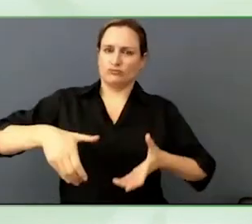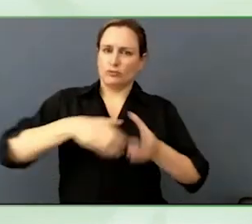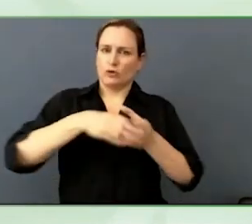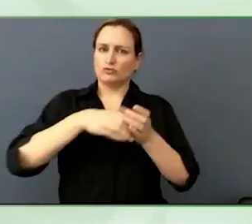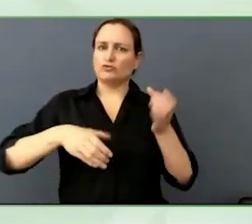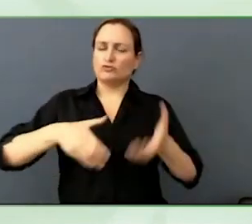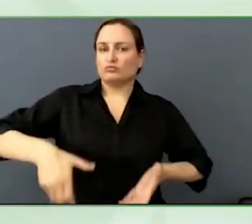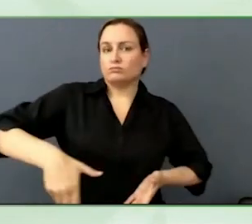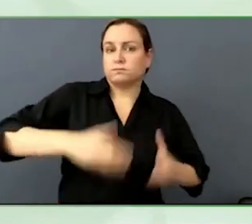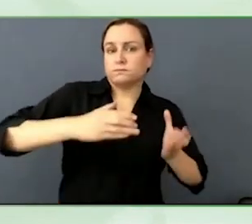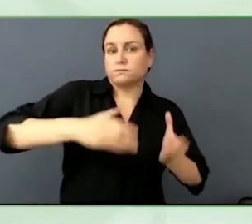The half-time show.